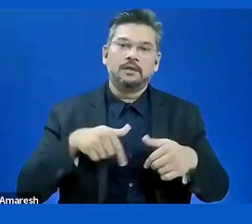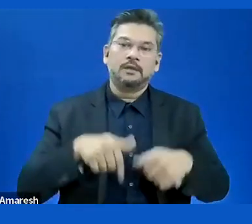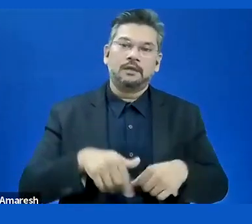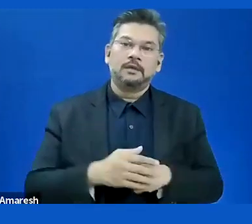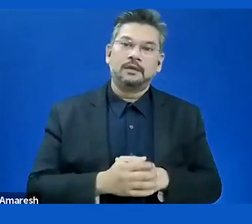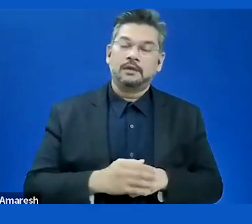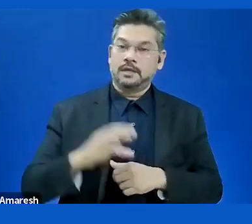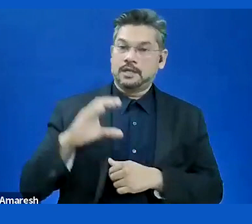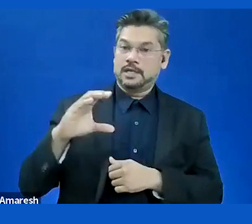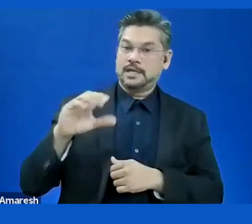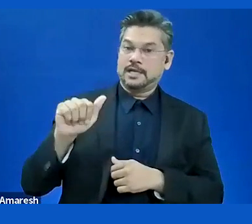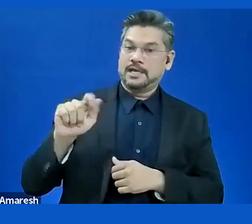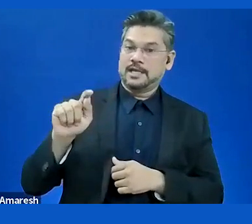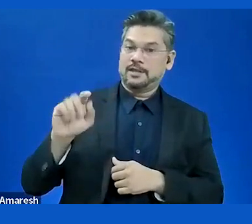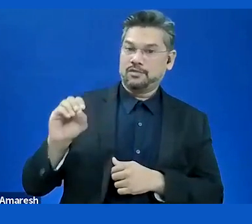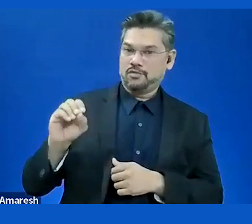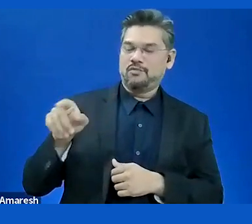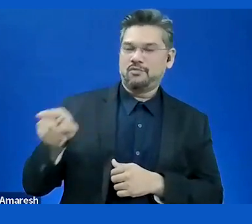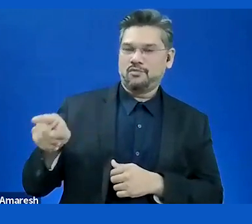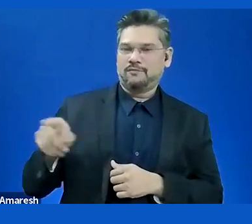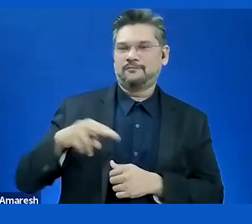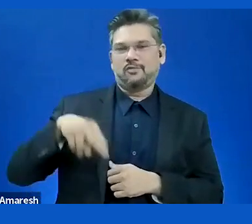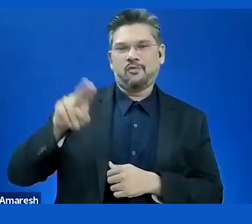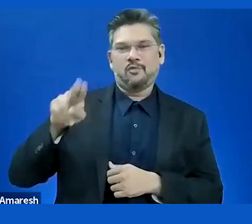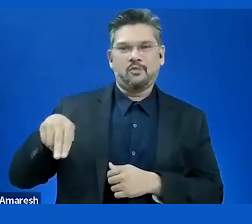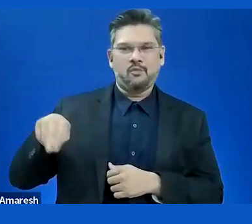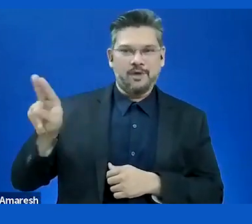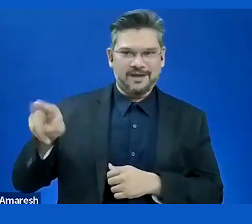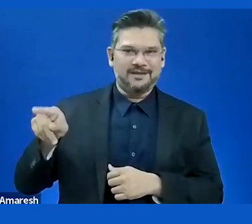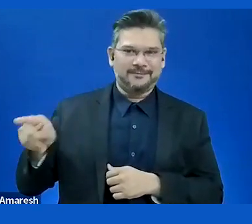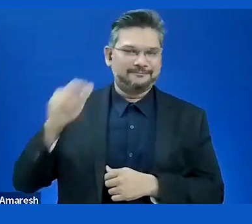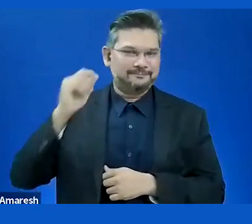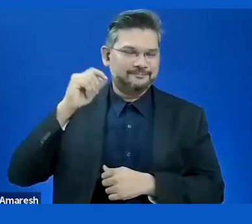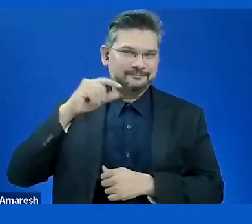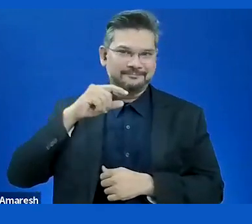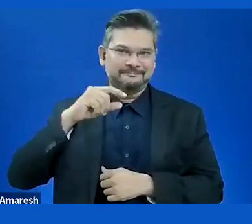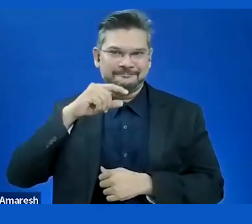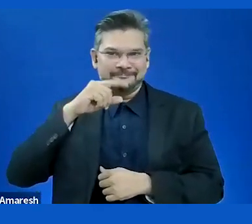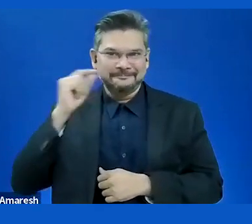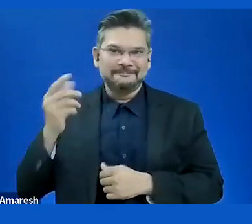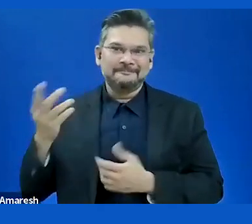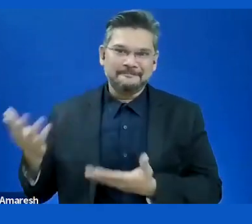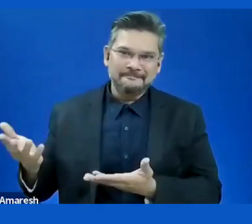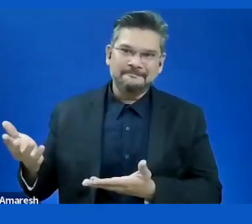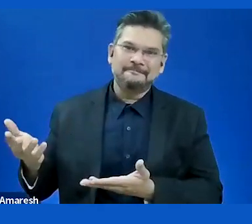from Norway. His CV is so long I can only mention a couple of his titles. He's the senior advisor